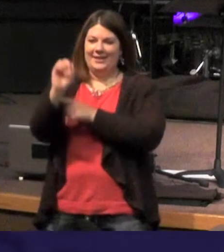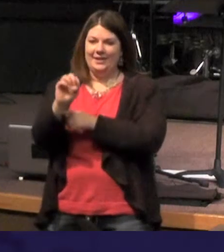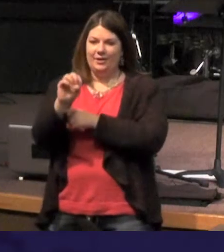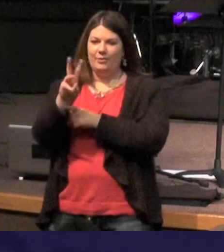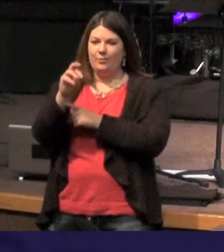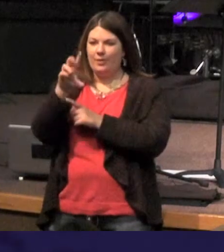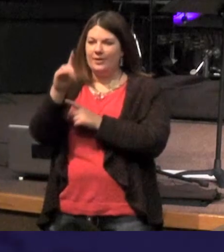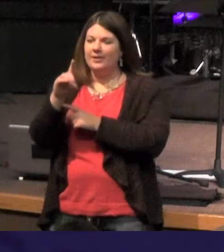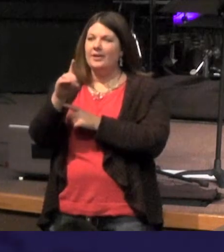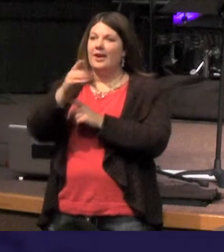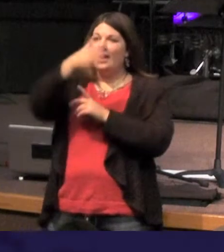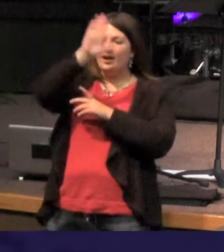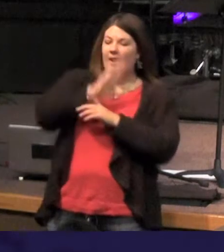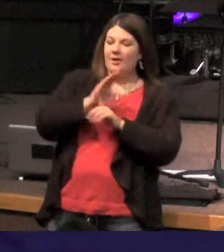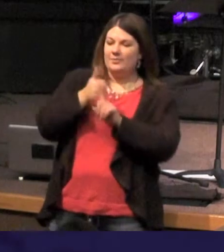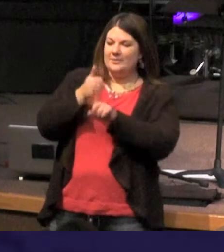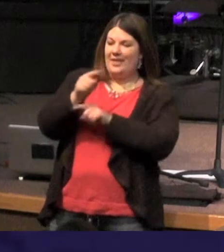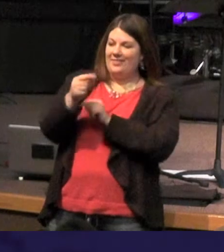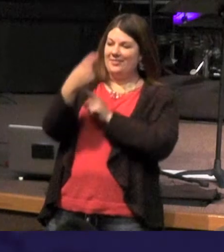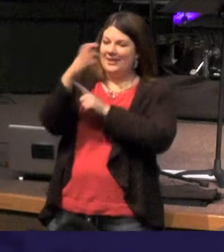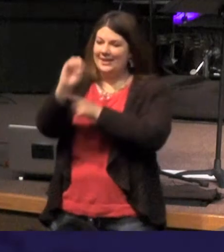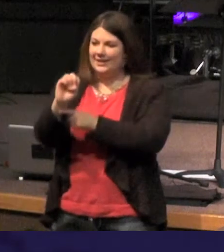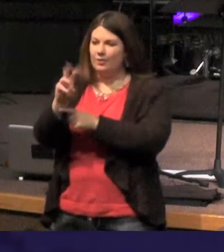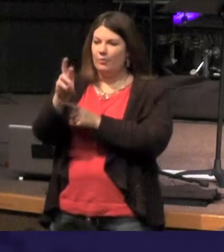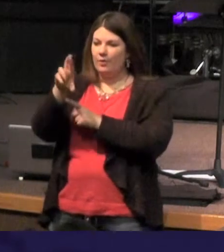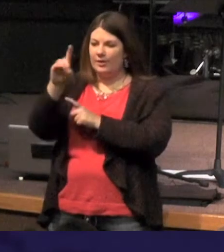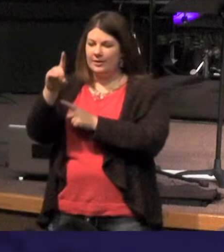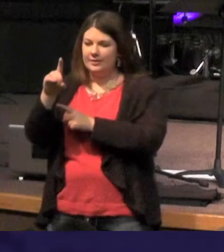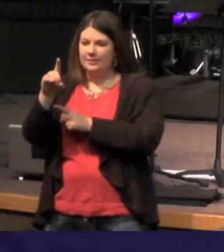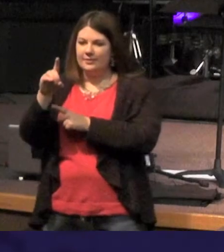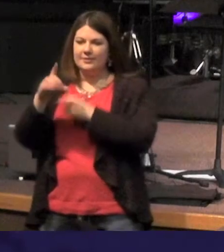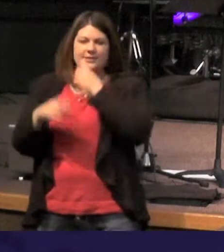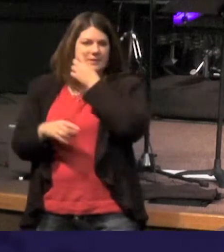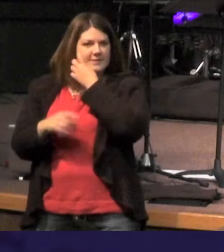was the Word" you say that's not how the Bible translates- it says the Word was God and I have to stop and say its a